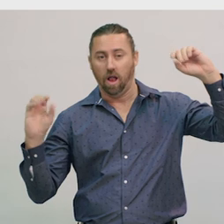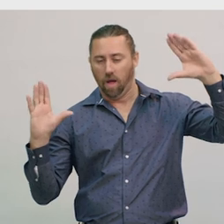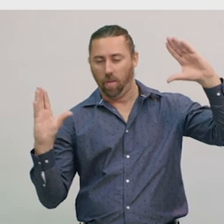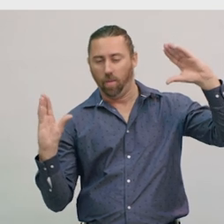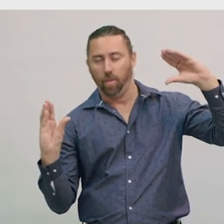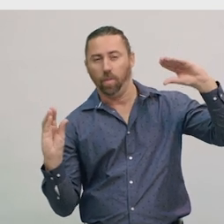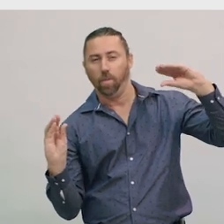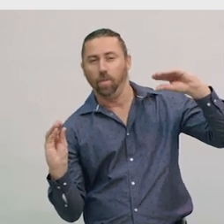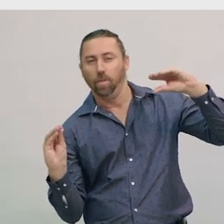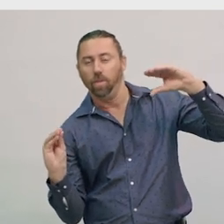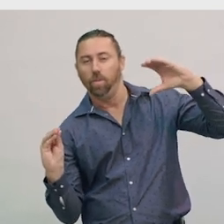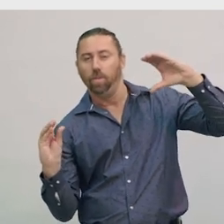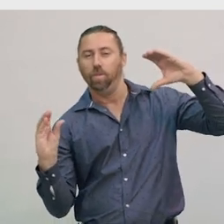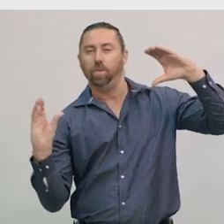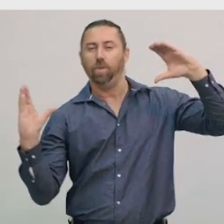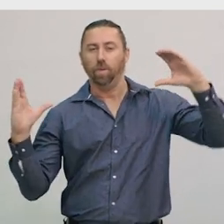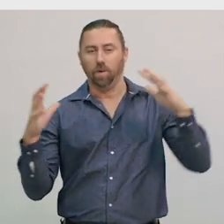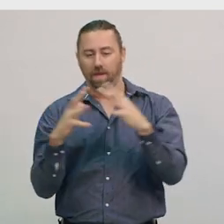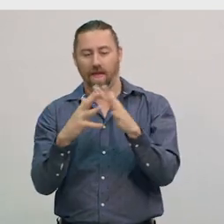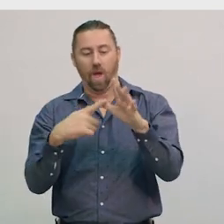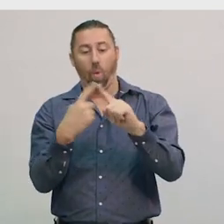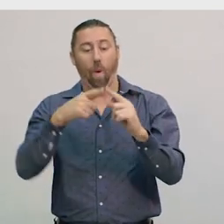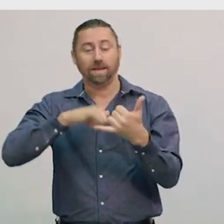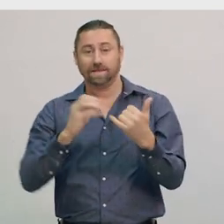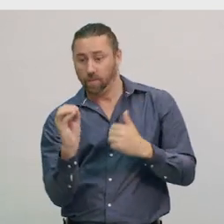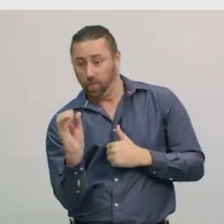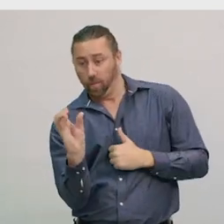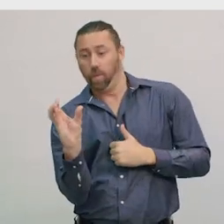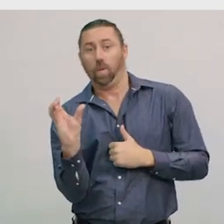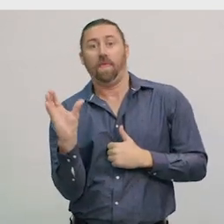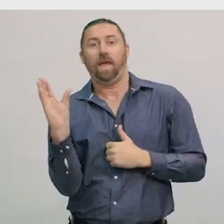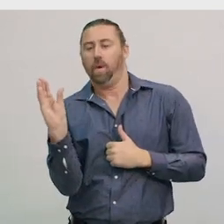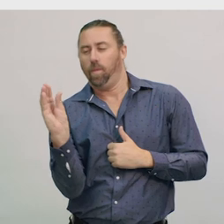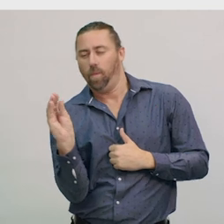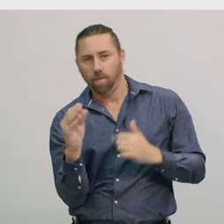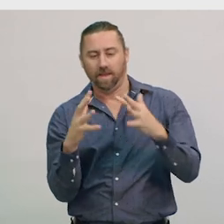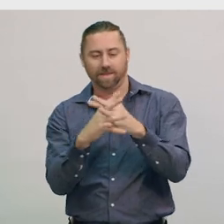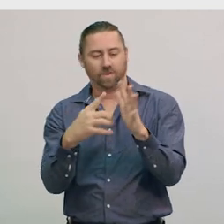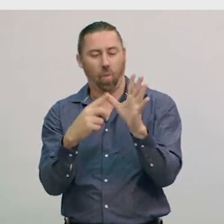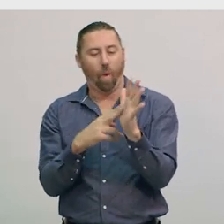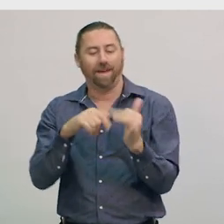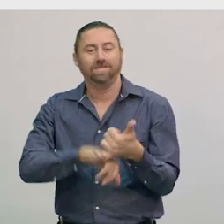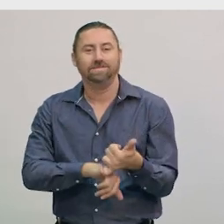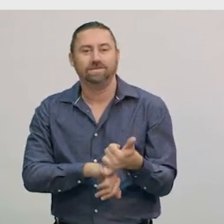and less illuminated, 'wanes'. So the Moon doesn’t change shape. The only thing that changes